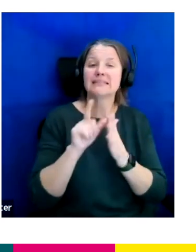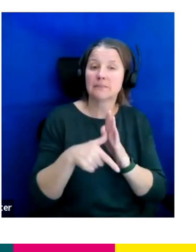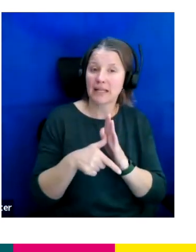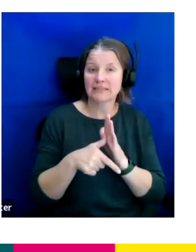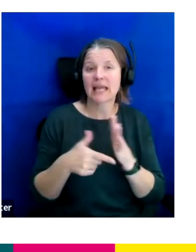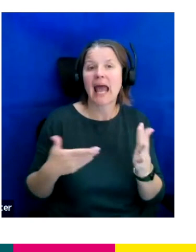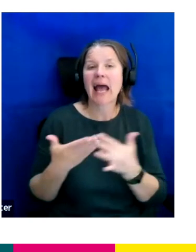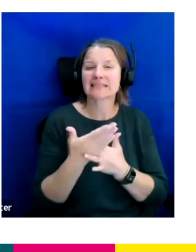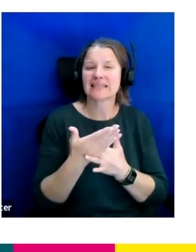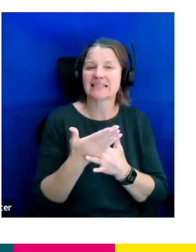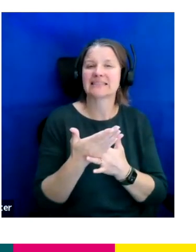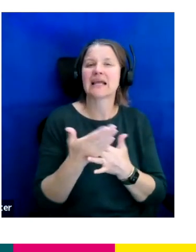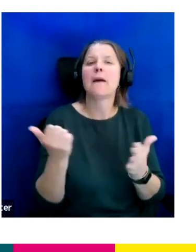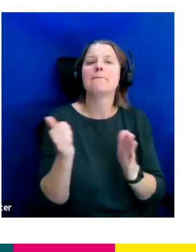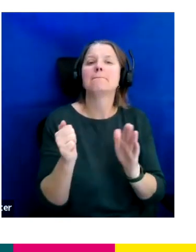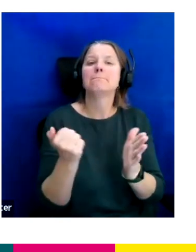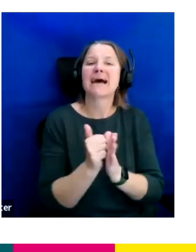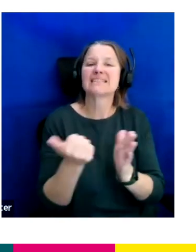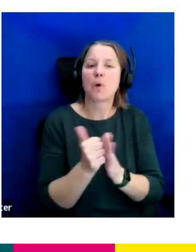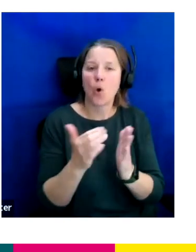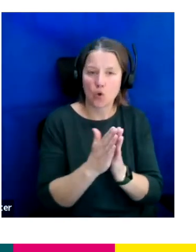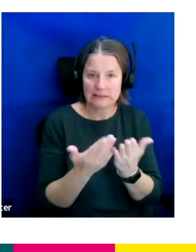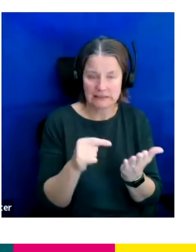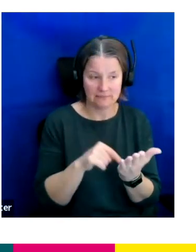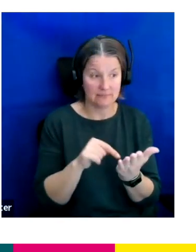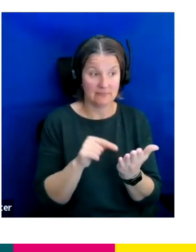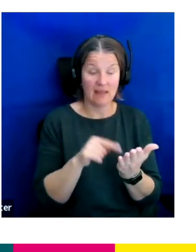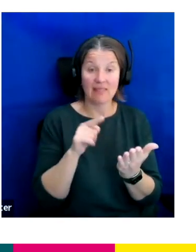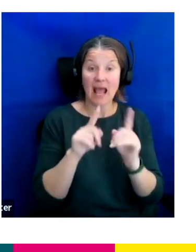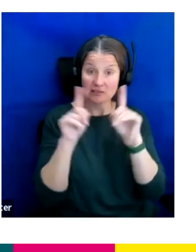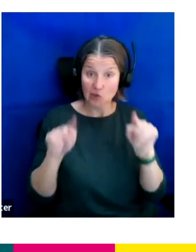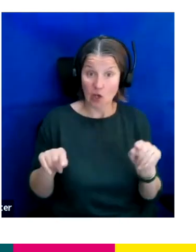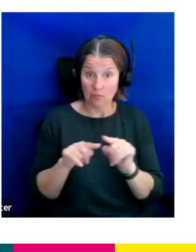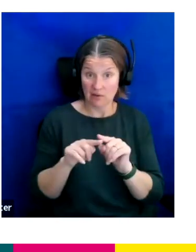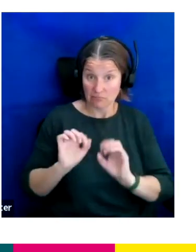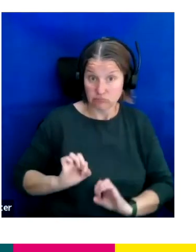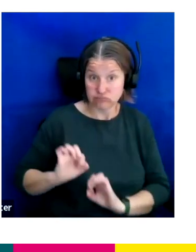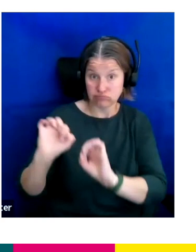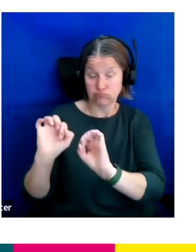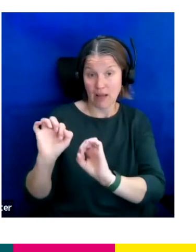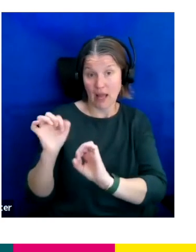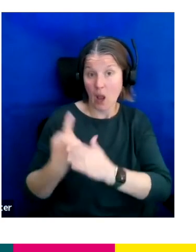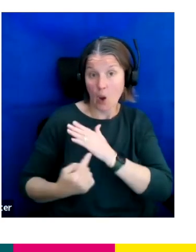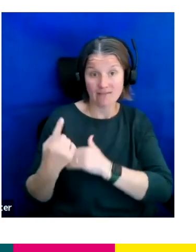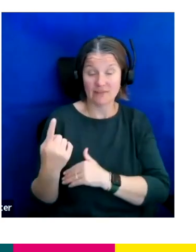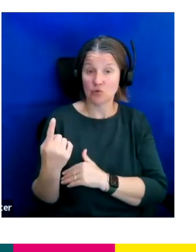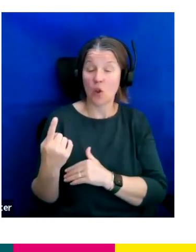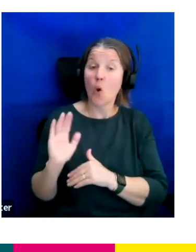Now this is a document that is owned by the individual. All new starters at ITV are provided one.